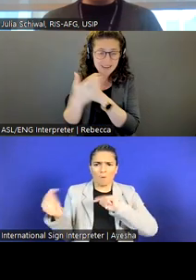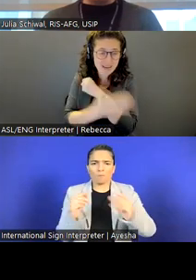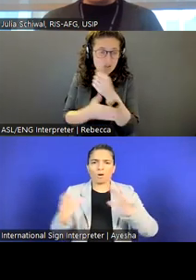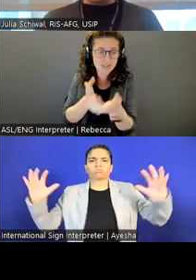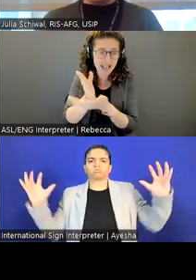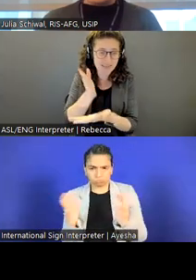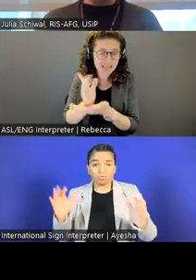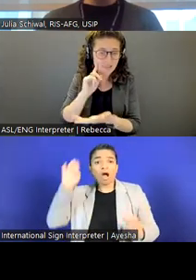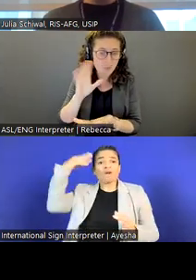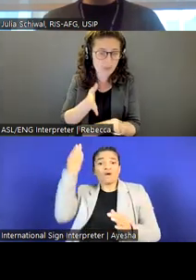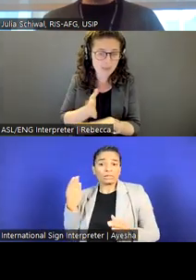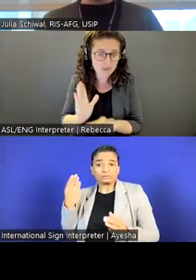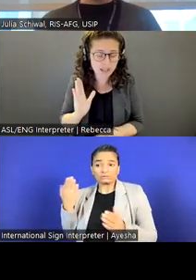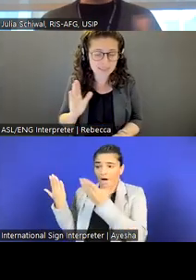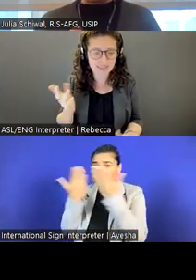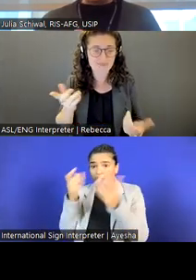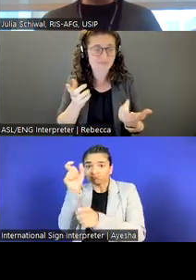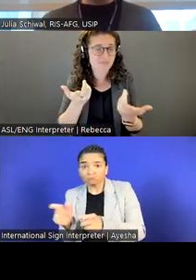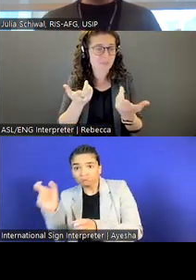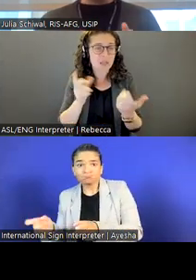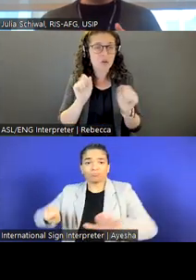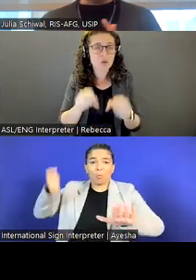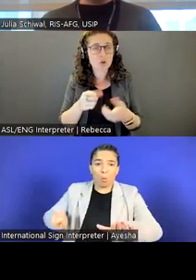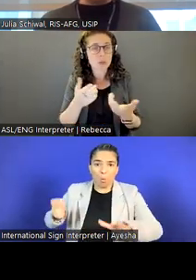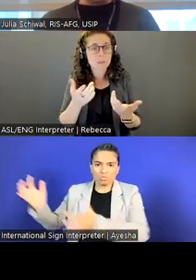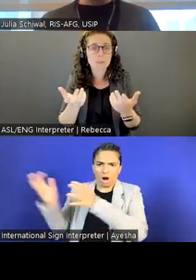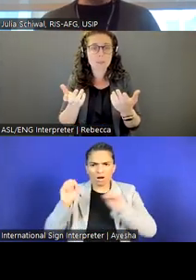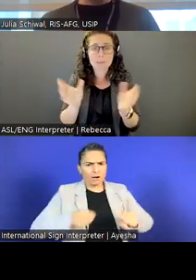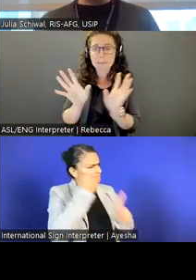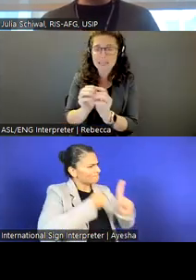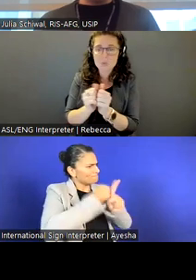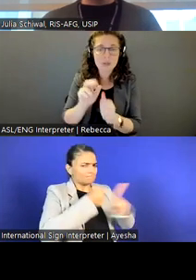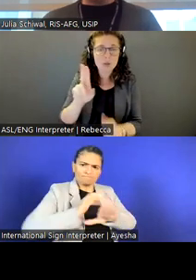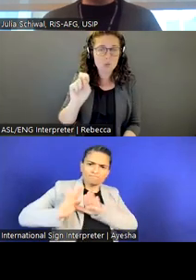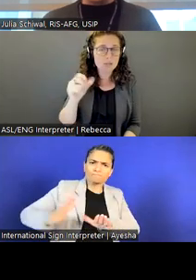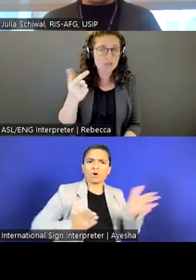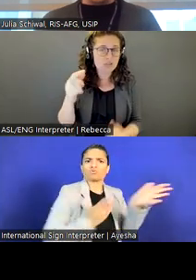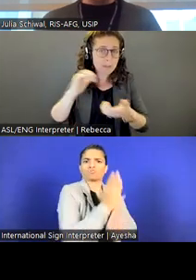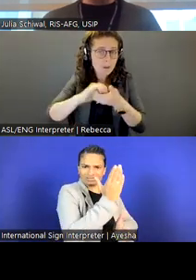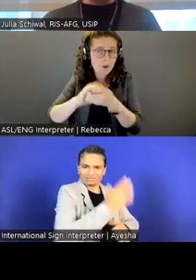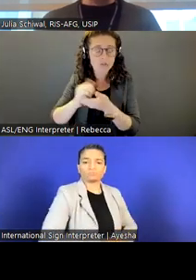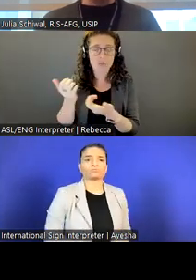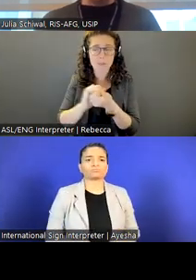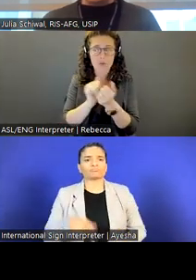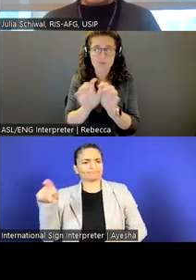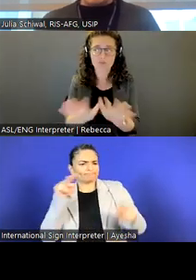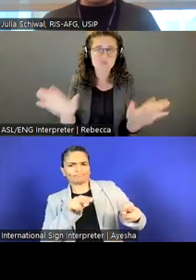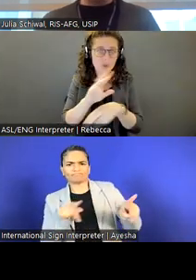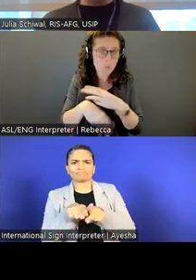It can look like USG partners and partners around the world to achieve specific peace